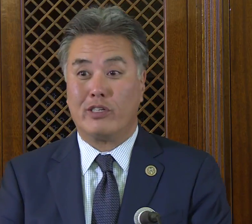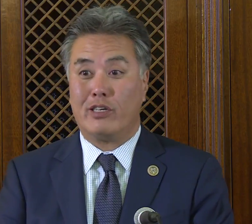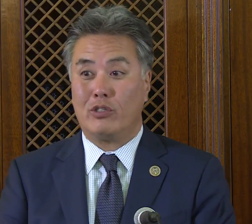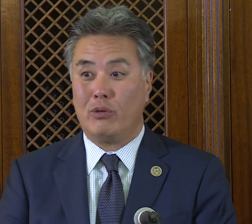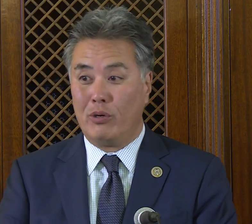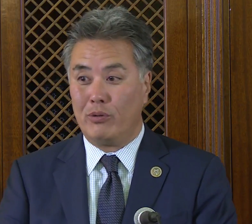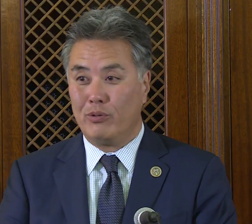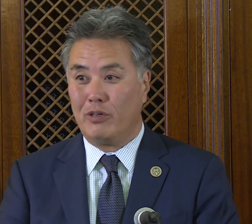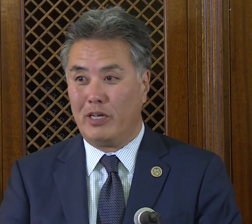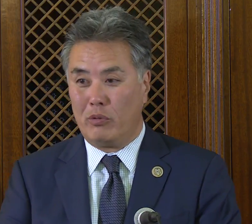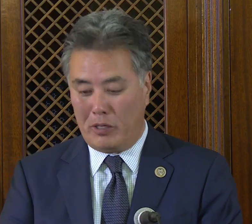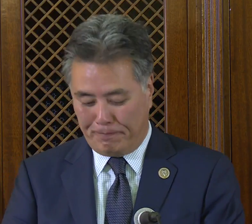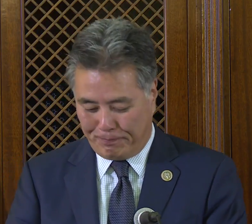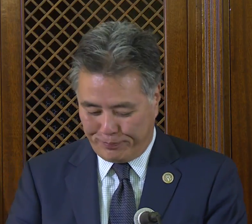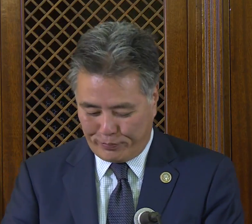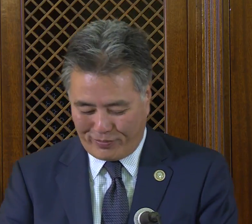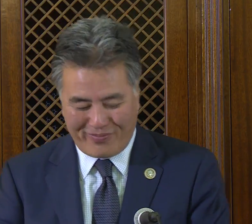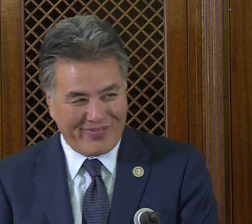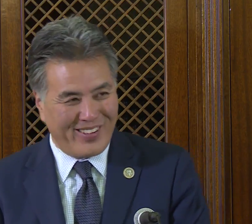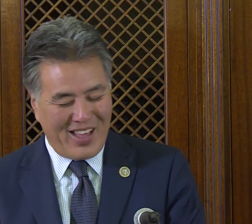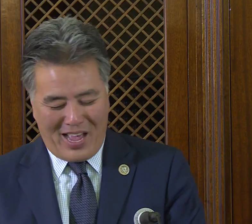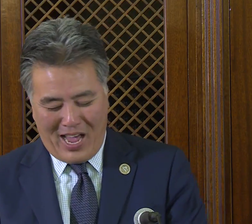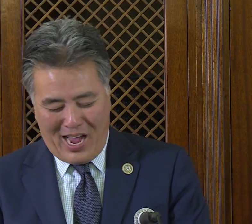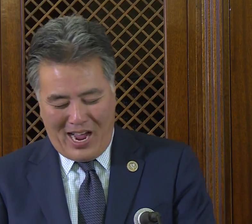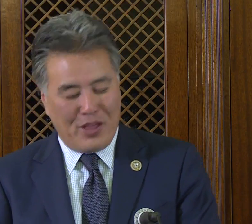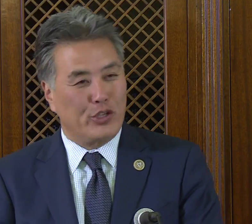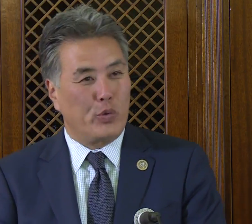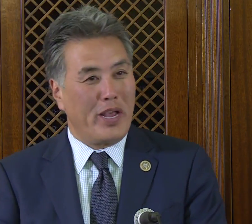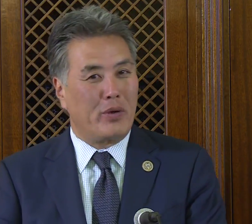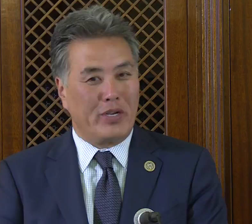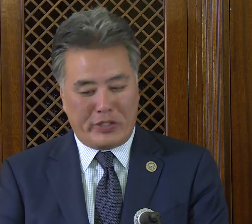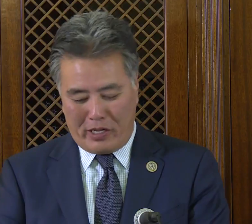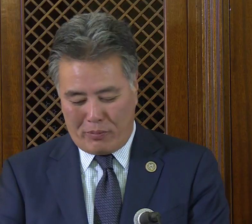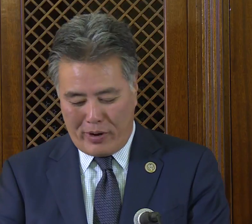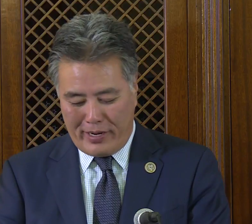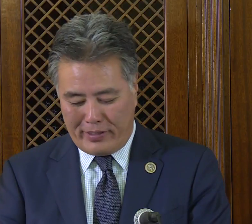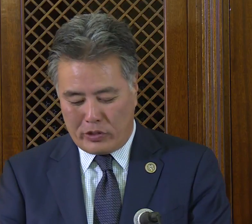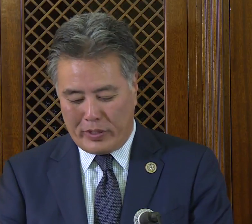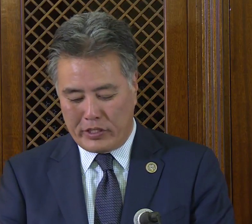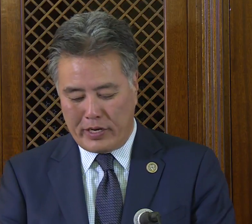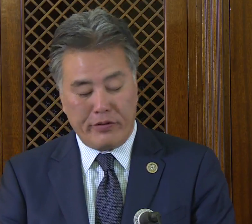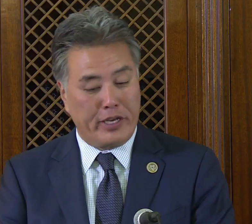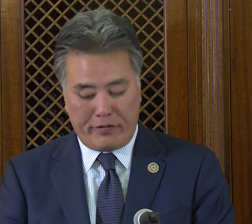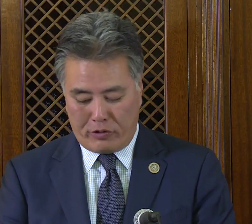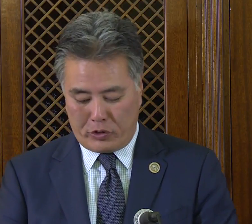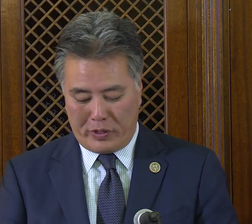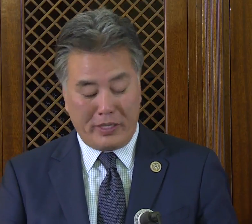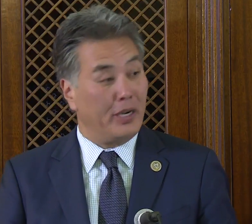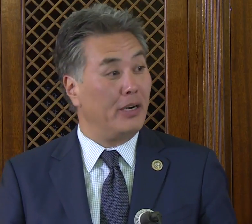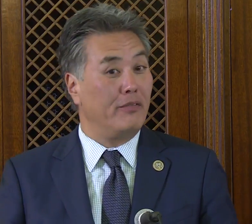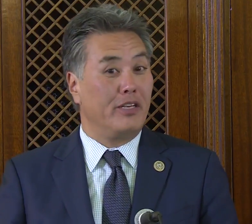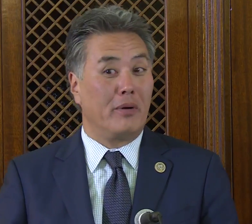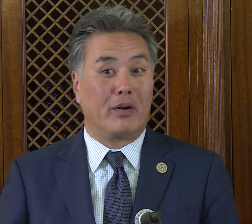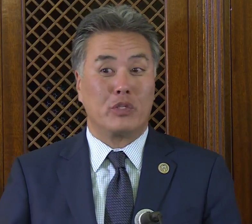that I still owe to the library. [Laugher] This week we celebrate the 27th anniversary of the Americans